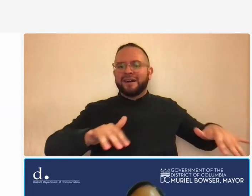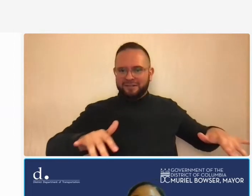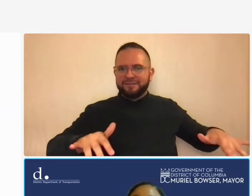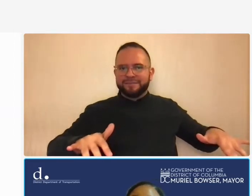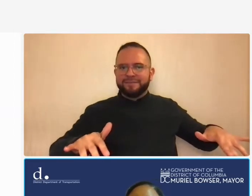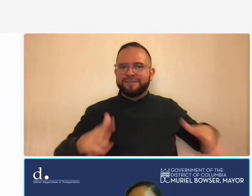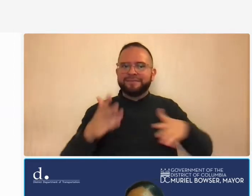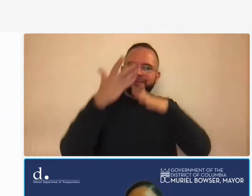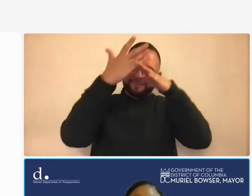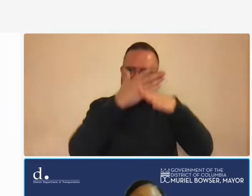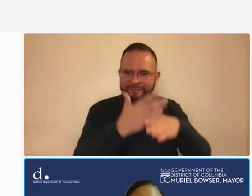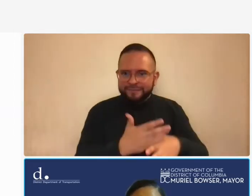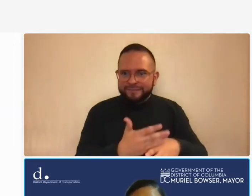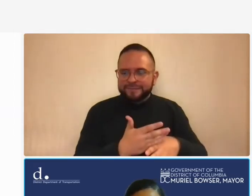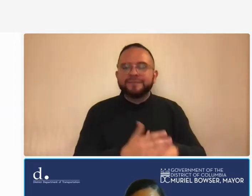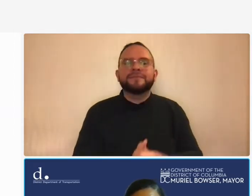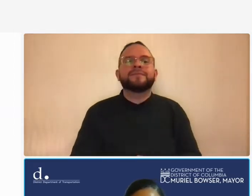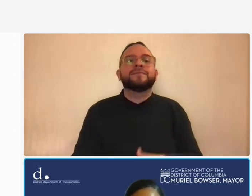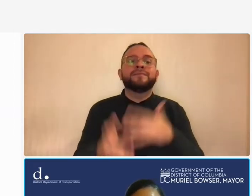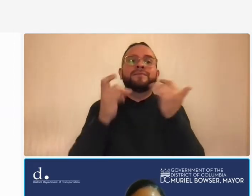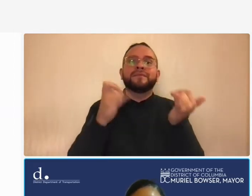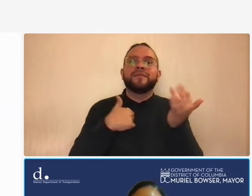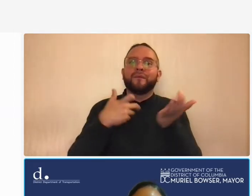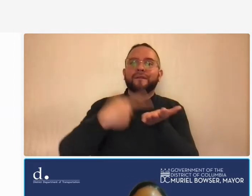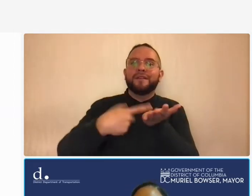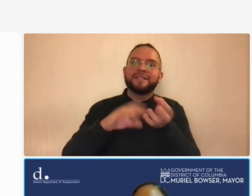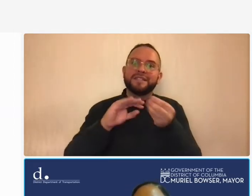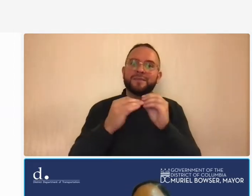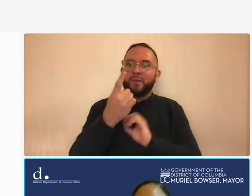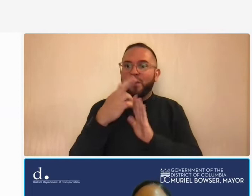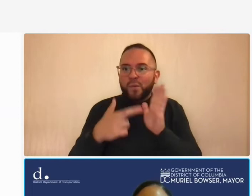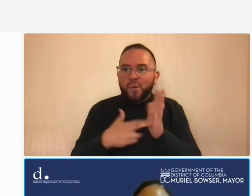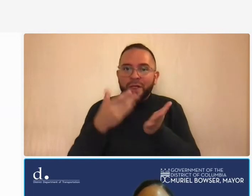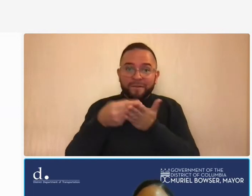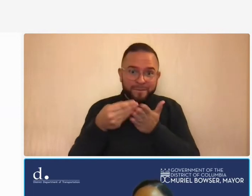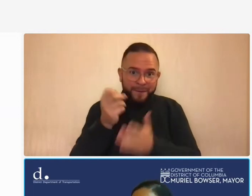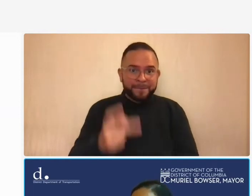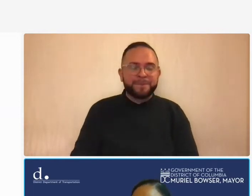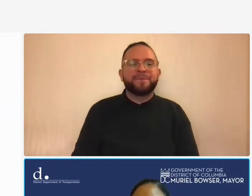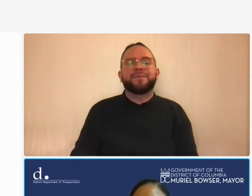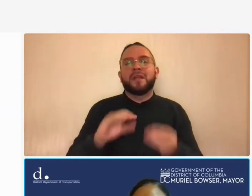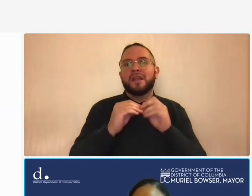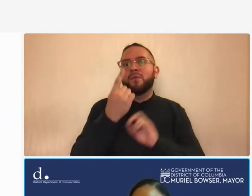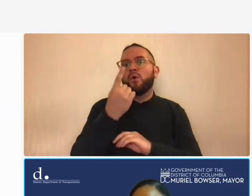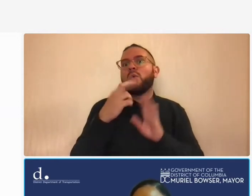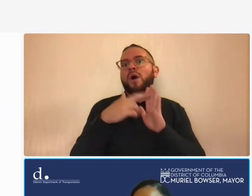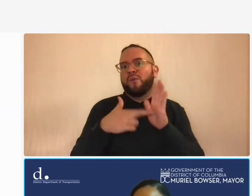number one rule of money okay the one number one rule of money i have a cartoon that i included